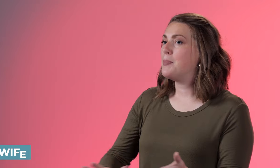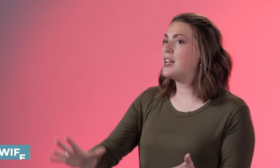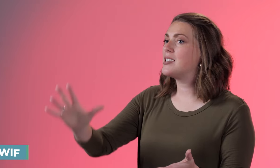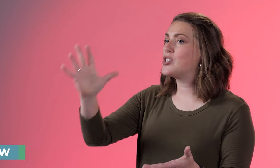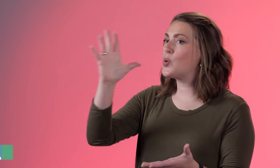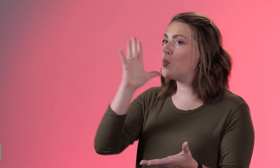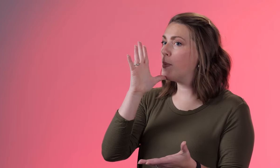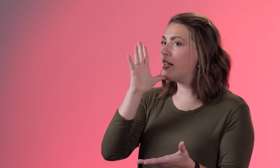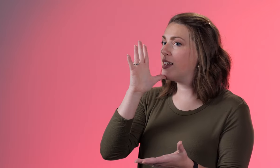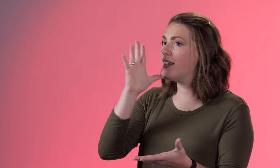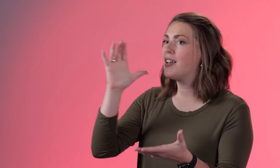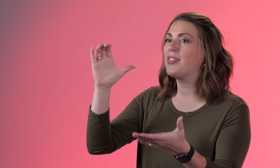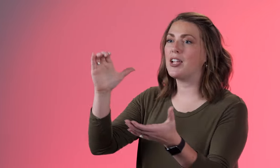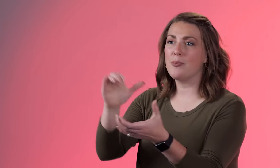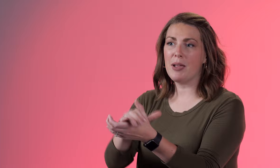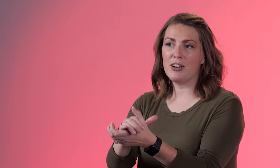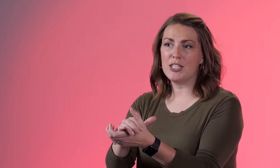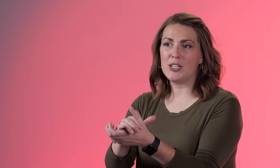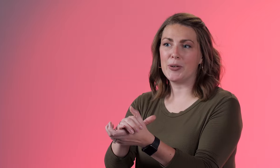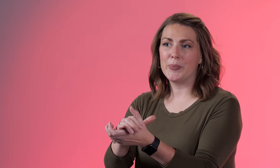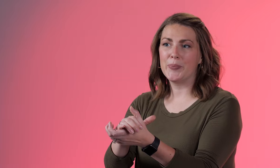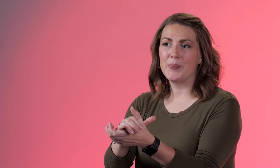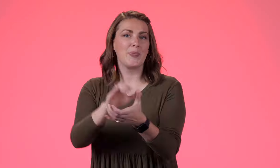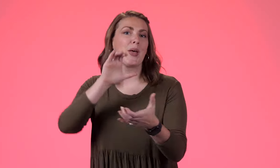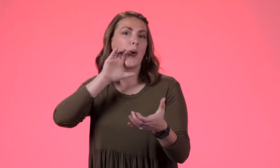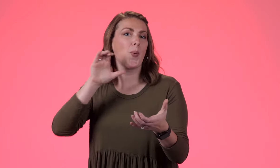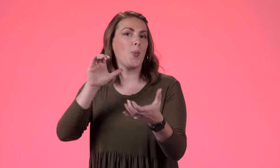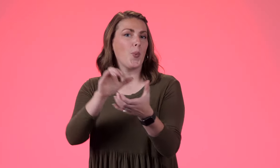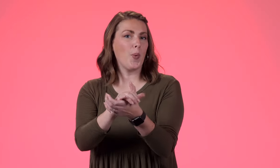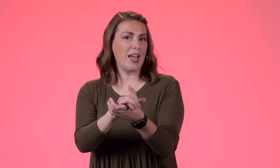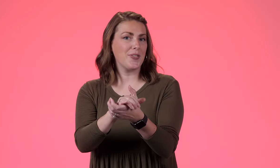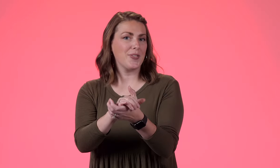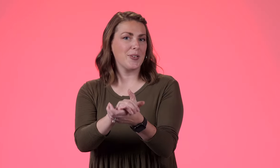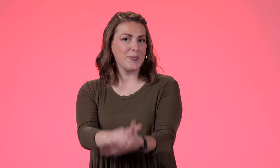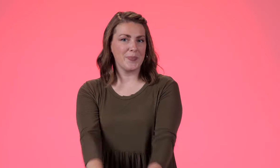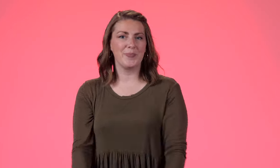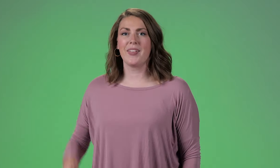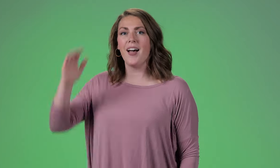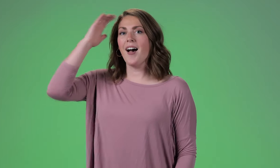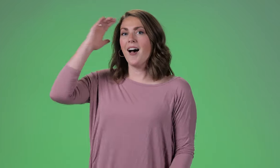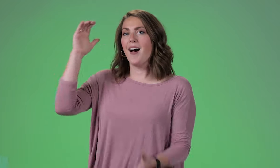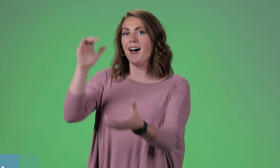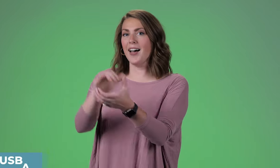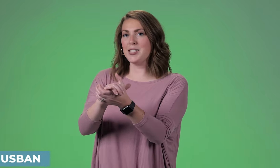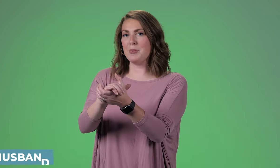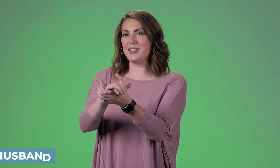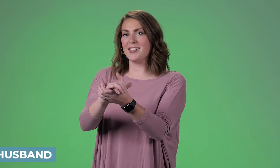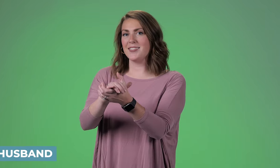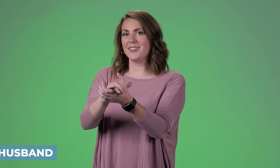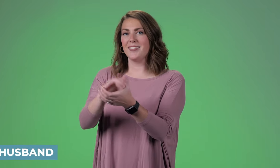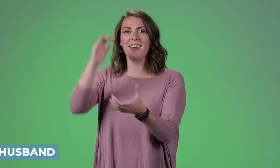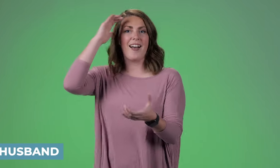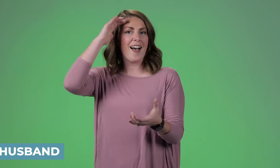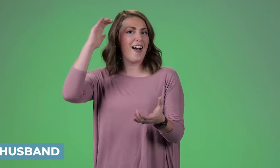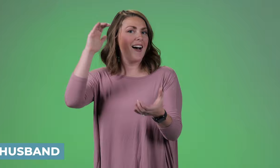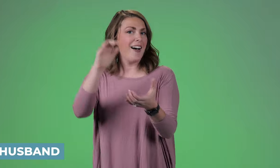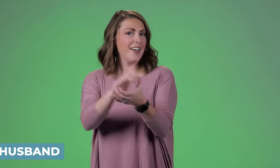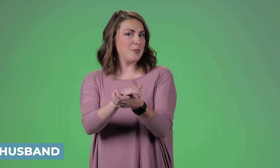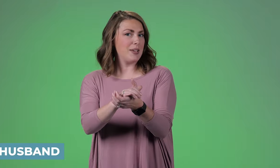Because it's the woman that you're married to wife. Husband Husband